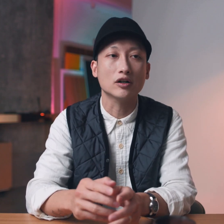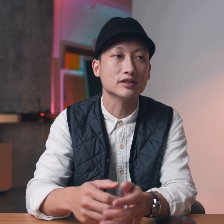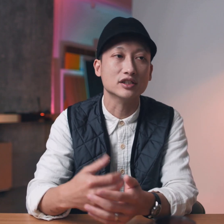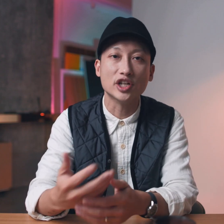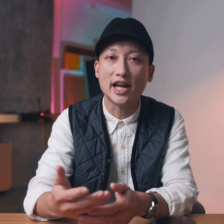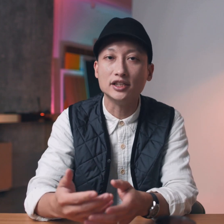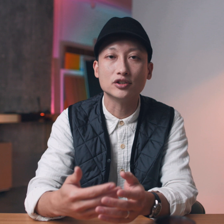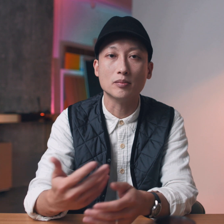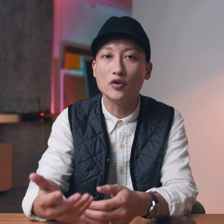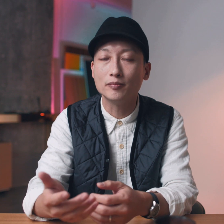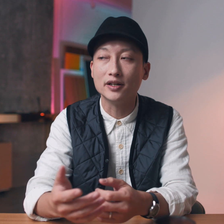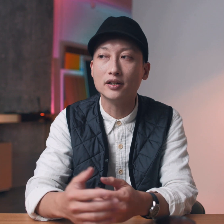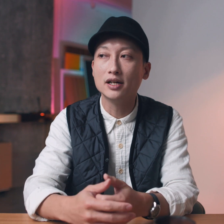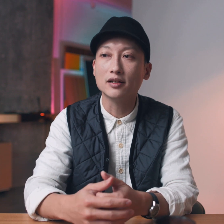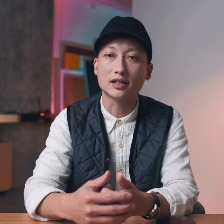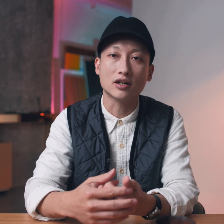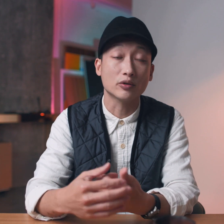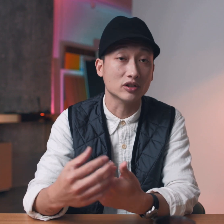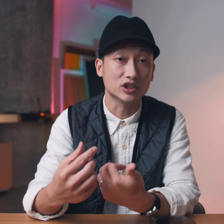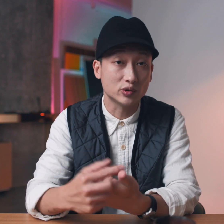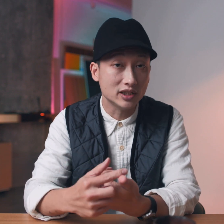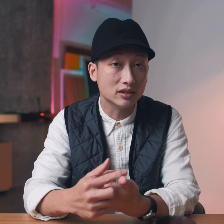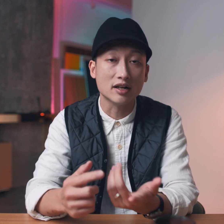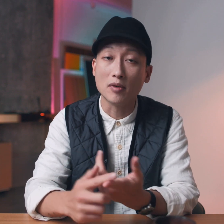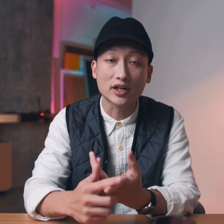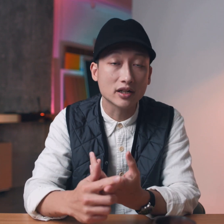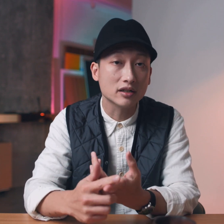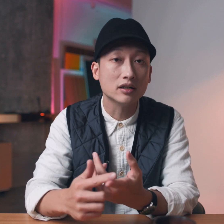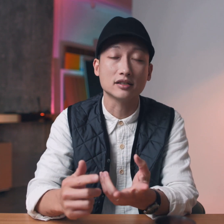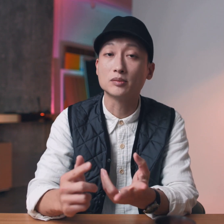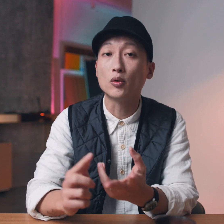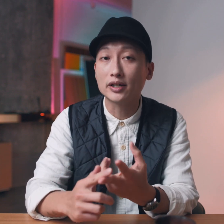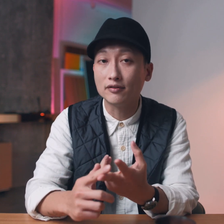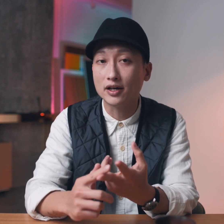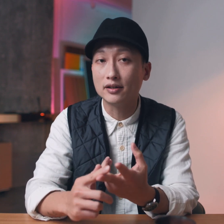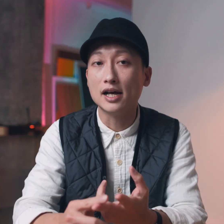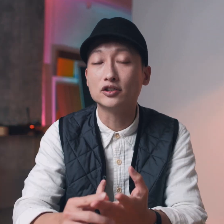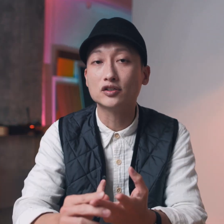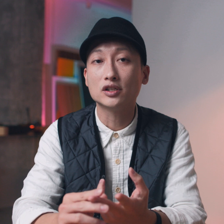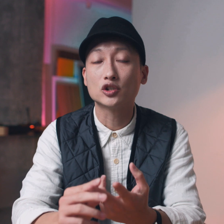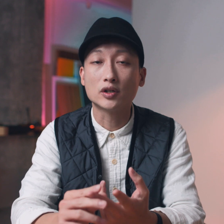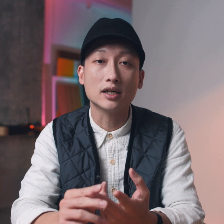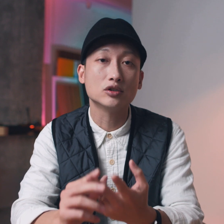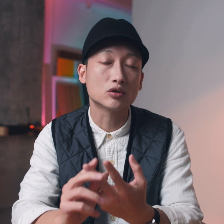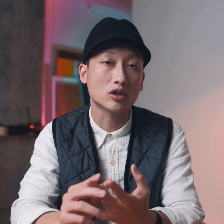constant change or movement like out on the street at a market at a sporting event and just try to